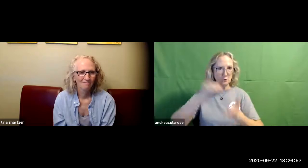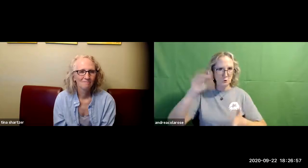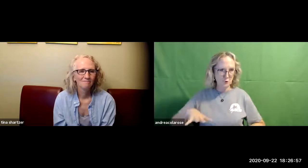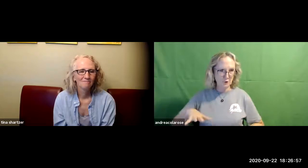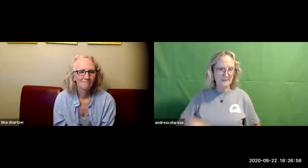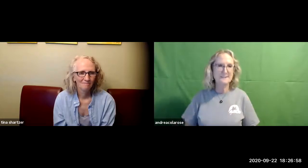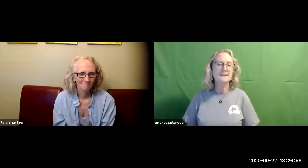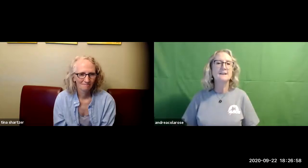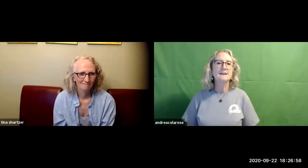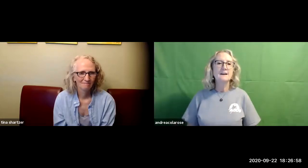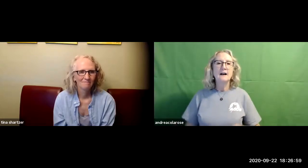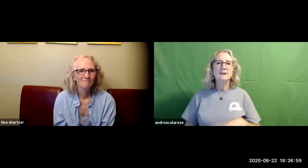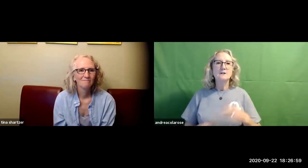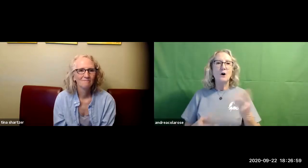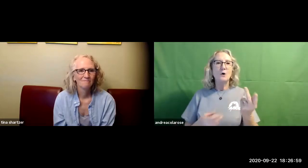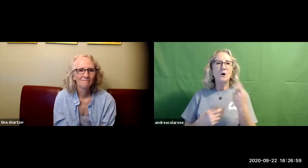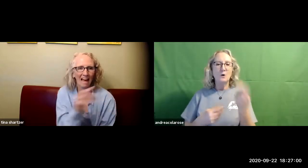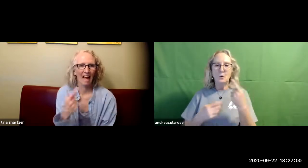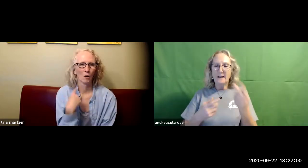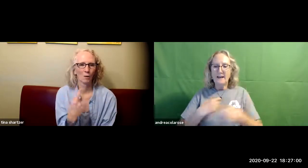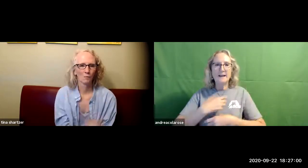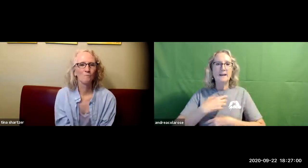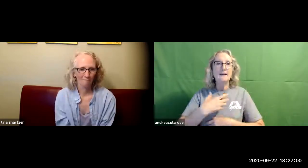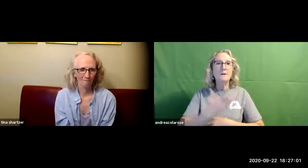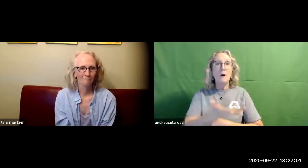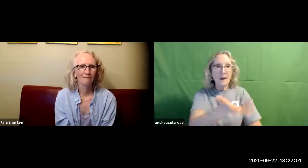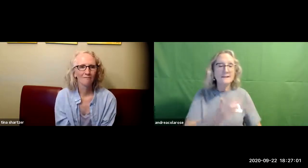for signing deaf students